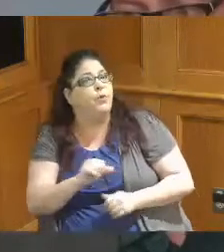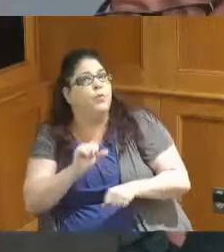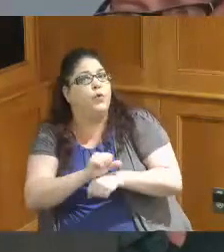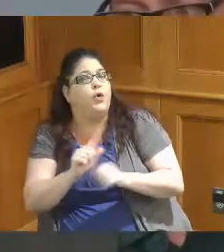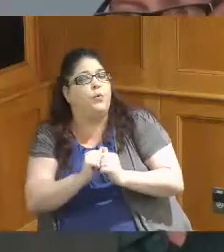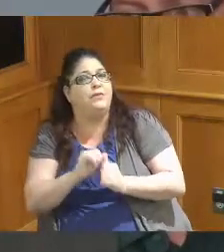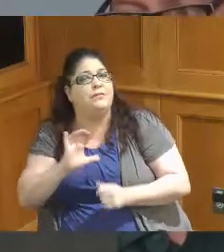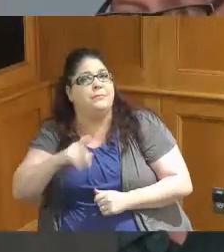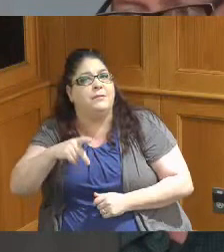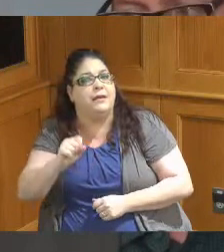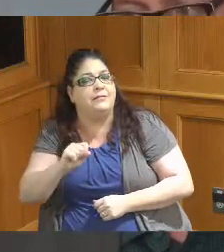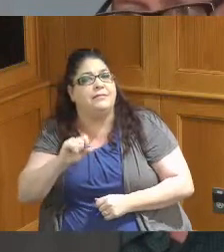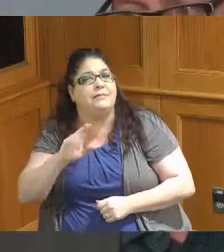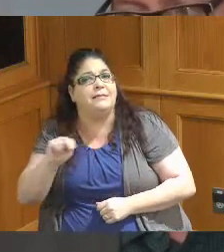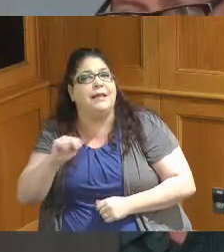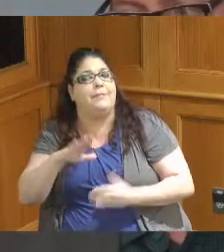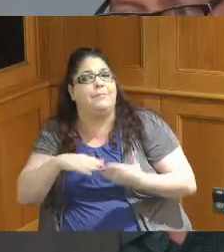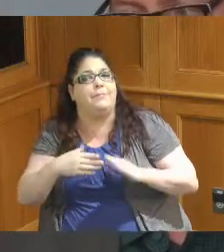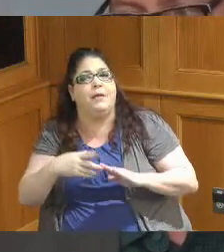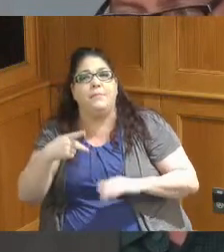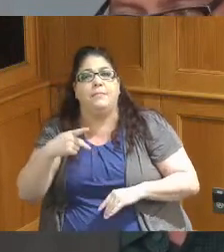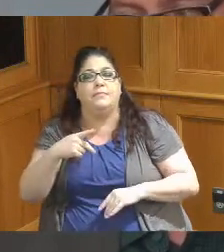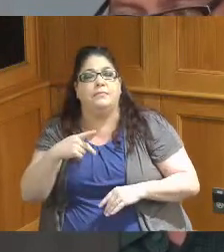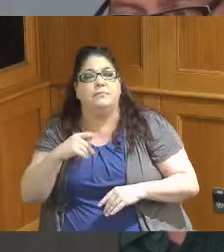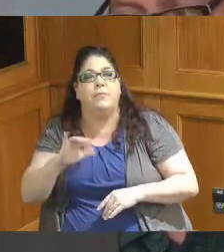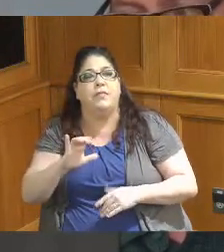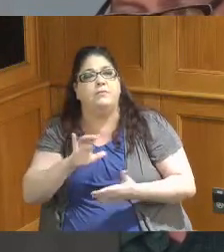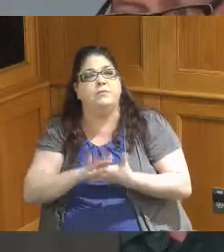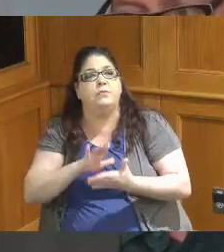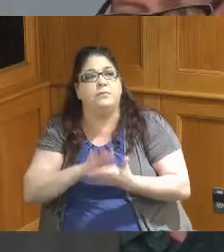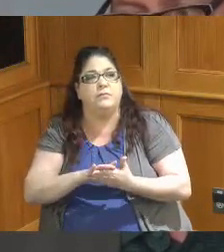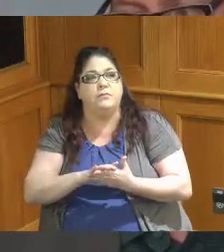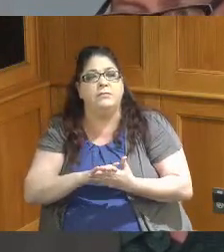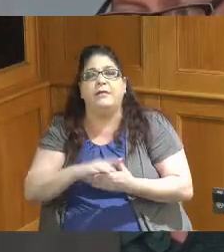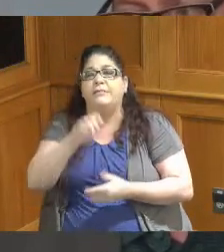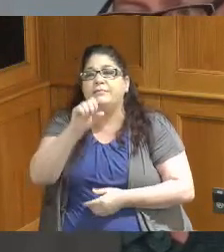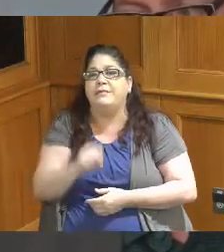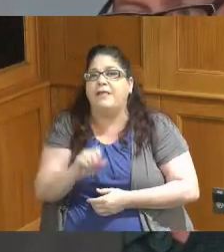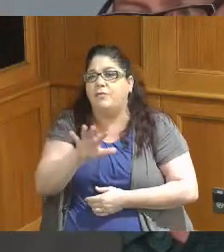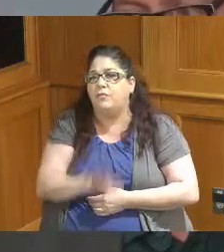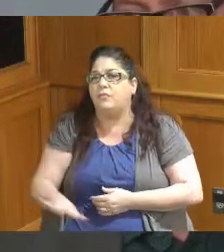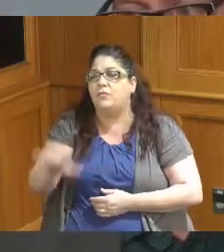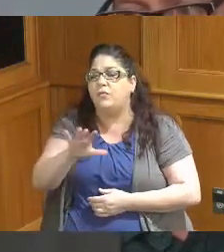Schools as well as Hamilton County schools and across the Southern Ohio region and with that